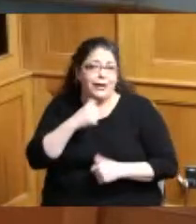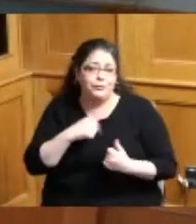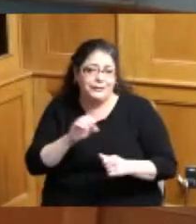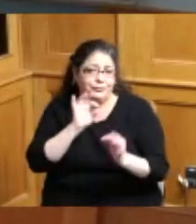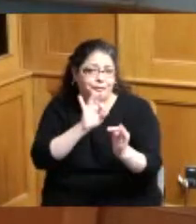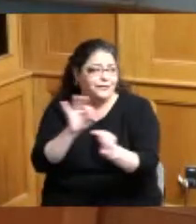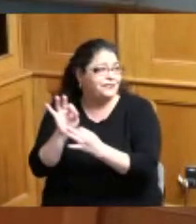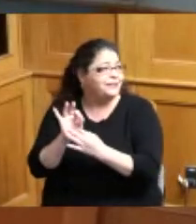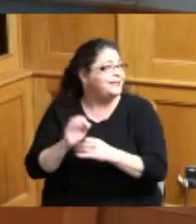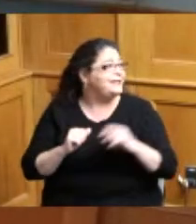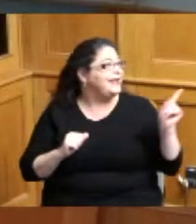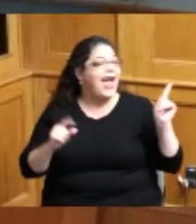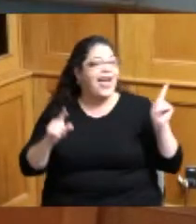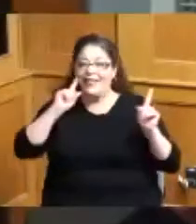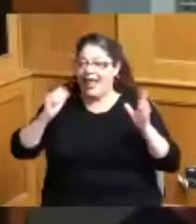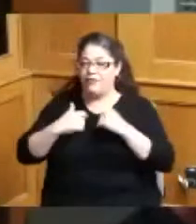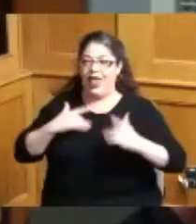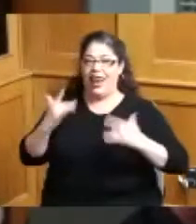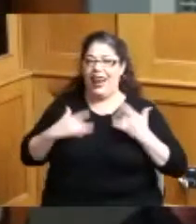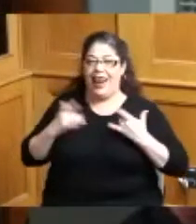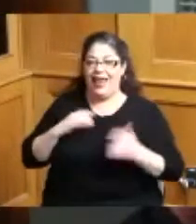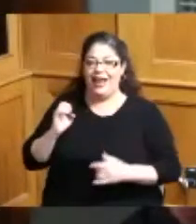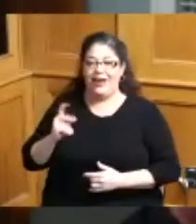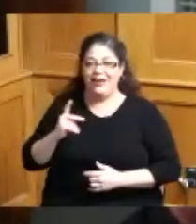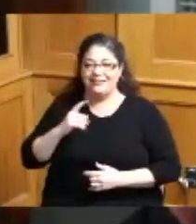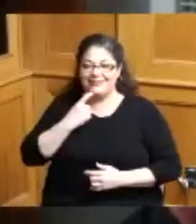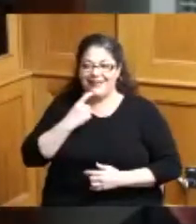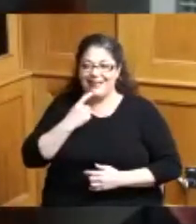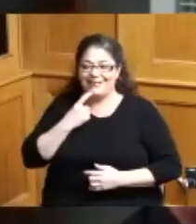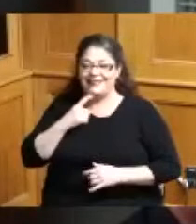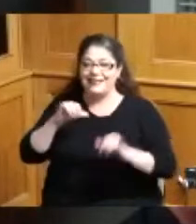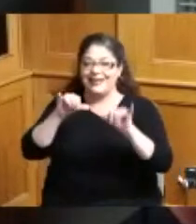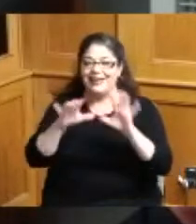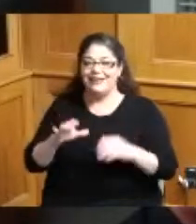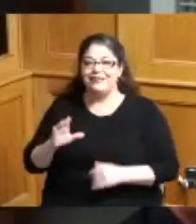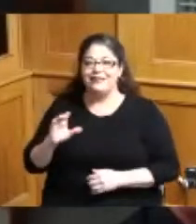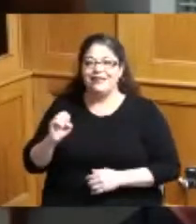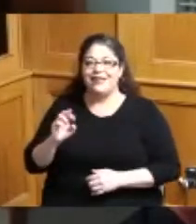everybody's excited today yeah I know I know so we have our Engineer Eric Beck is here to give a